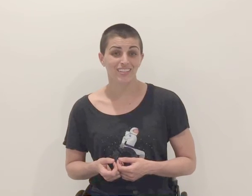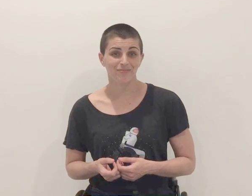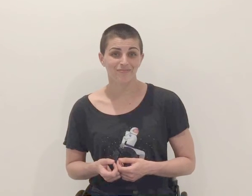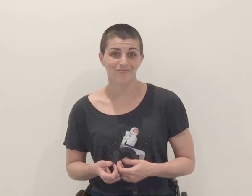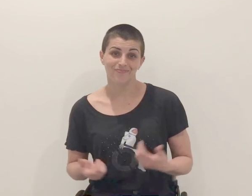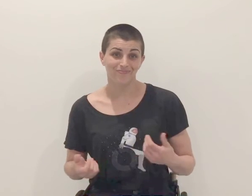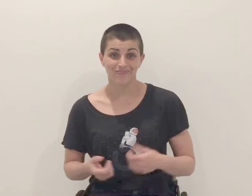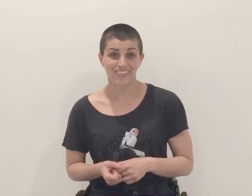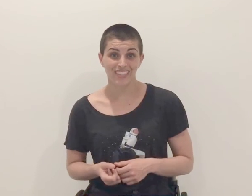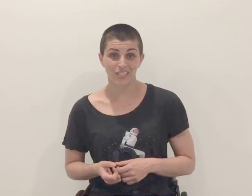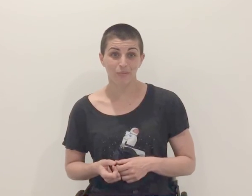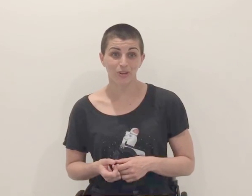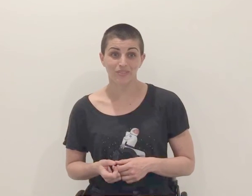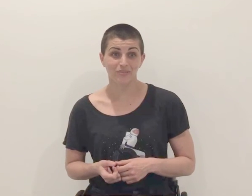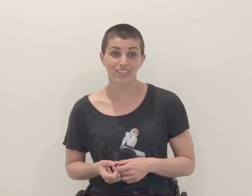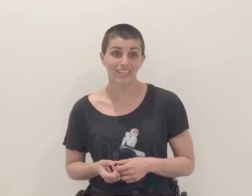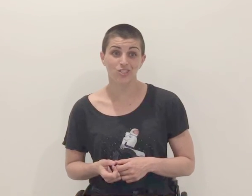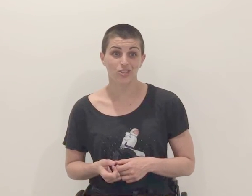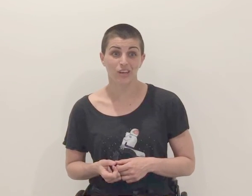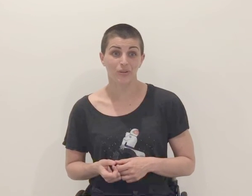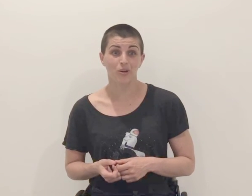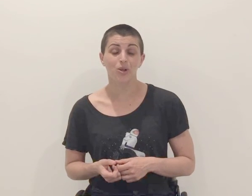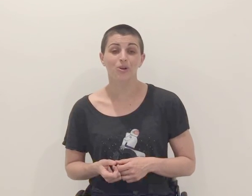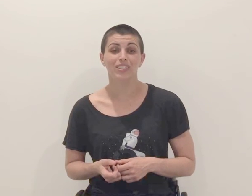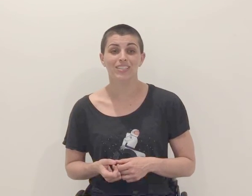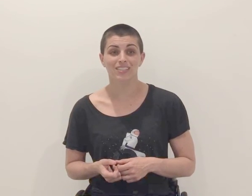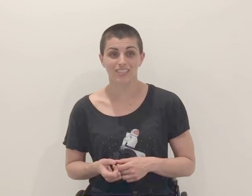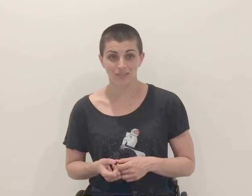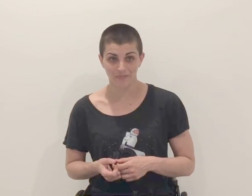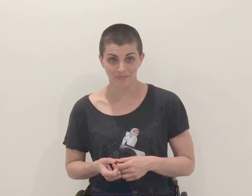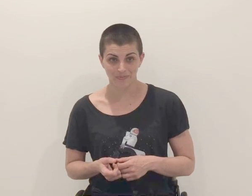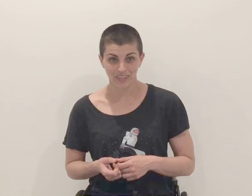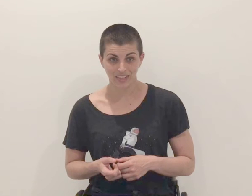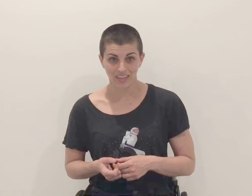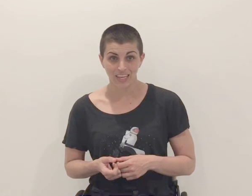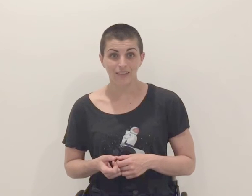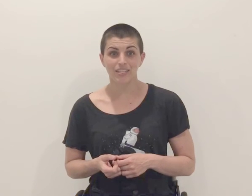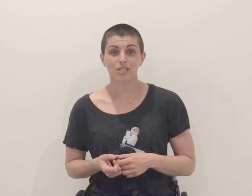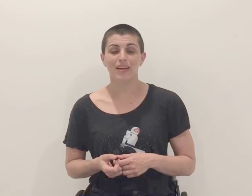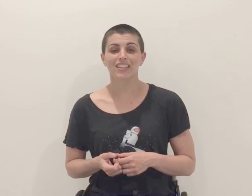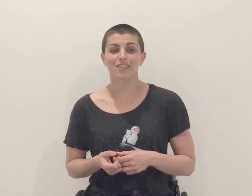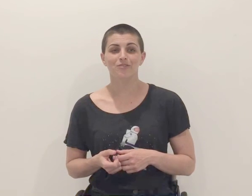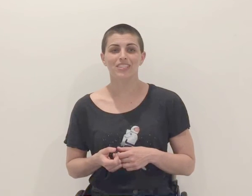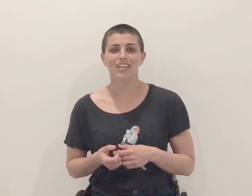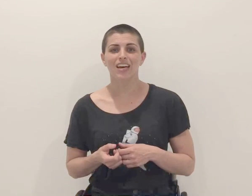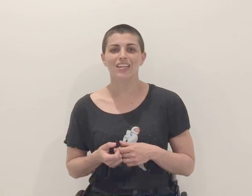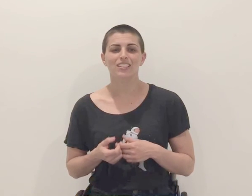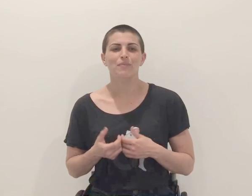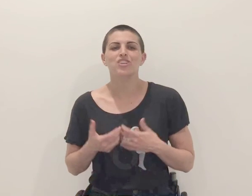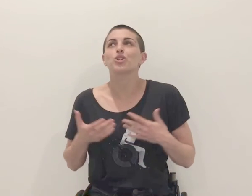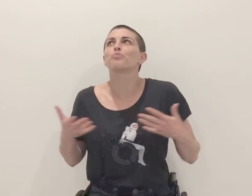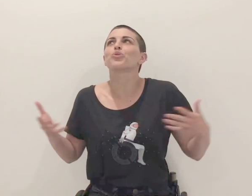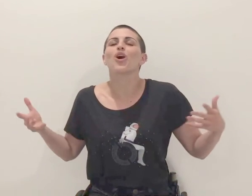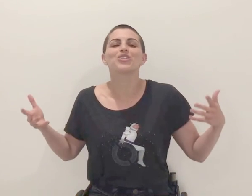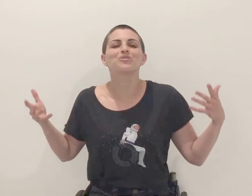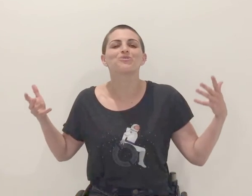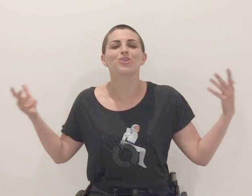Indeed, it is seen as a mark of civilization that we no longer exist. Even as speculative societies imagine a broad diversity